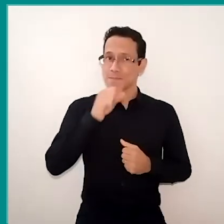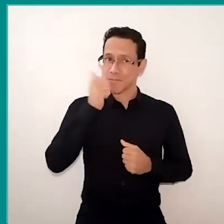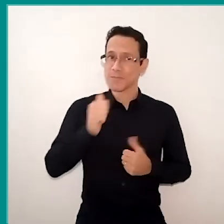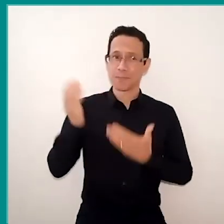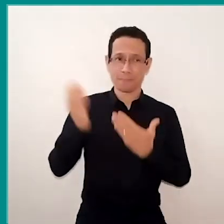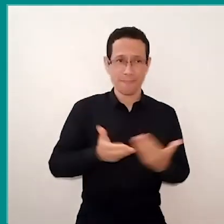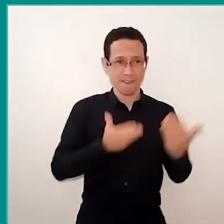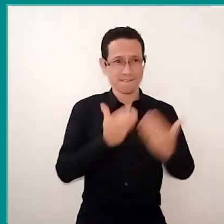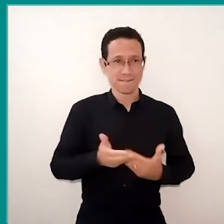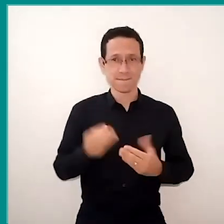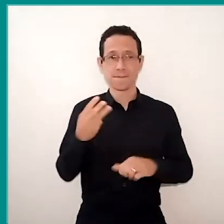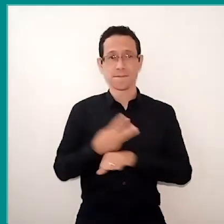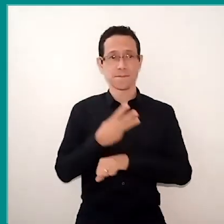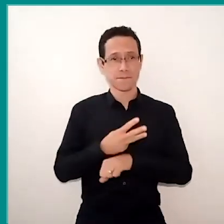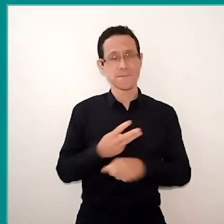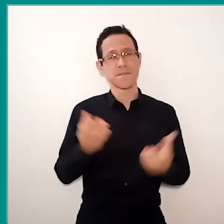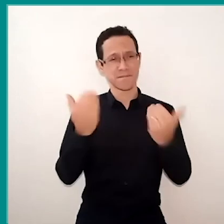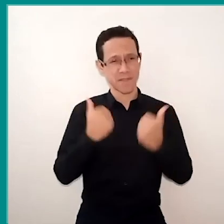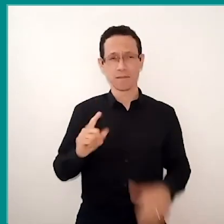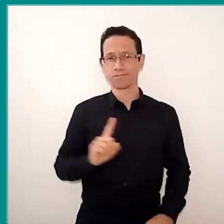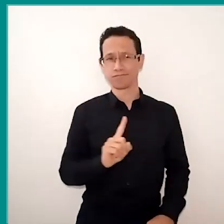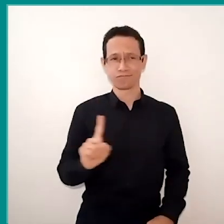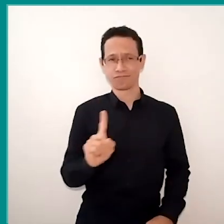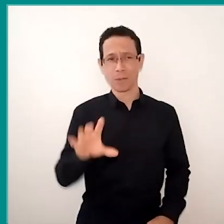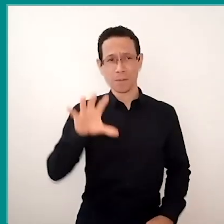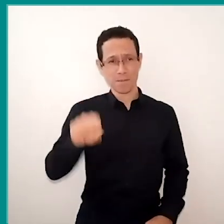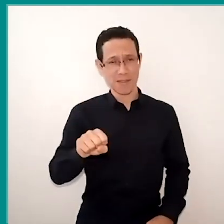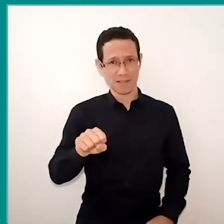to withdraw books and return 15 days later with the kids.